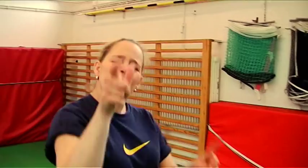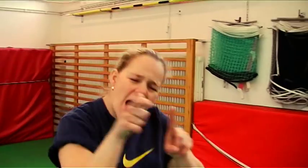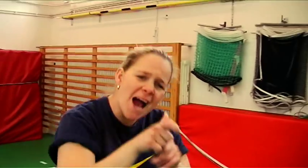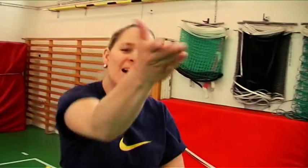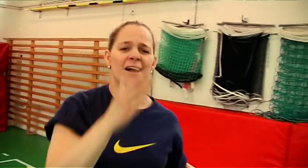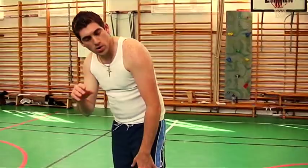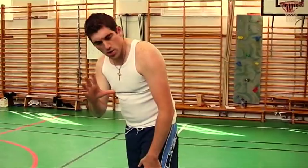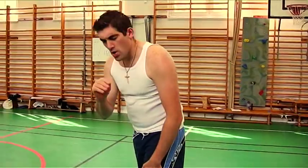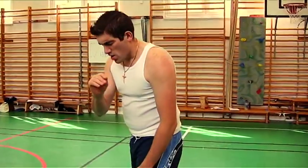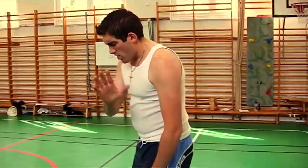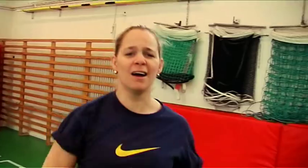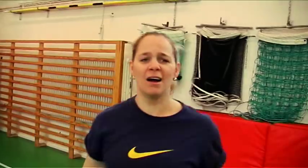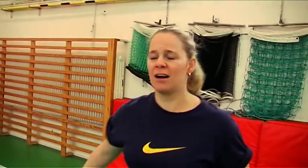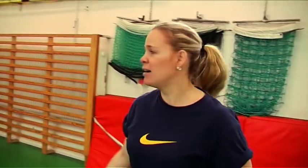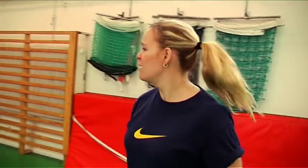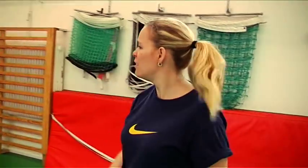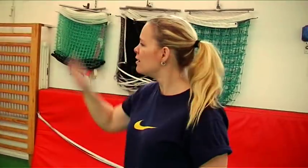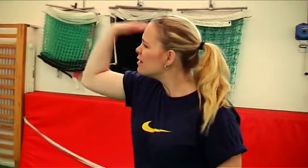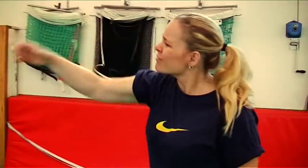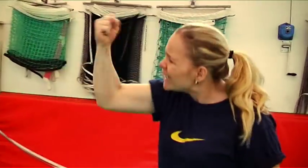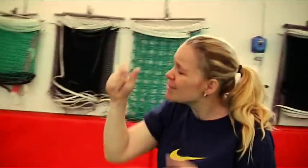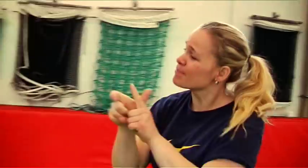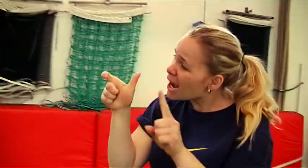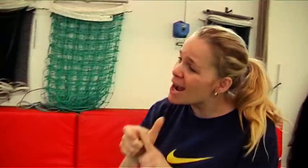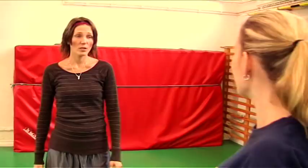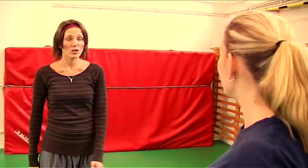Block!! Yees! It's important to block!